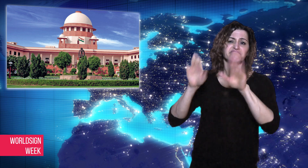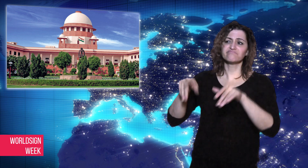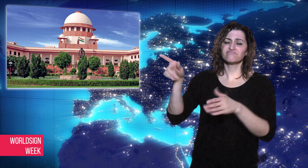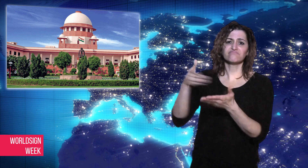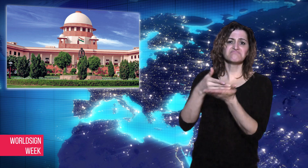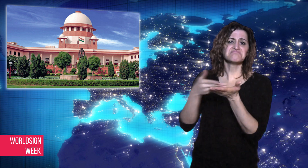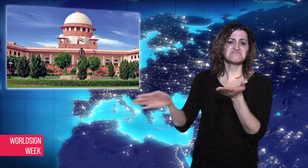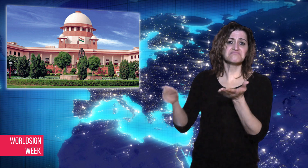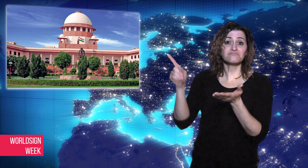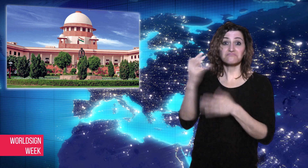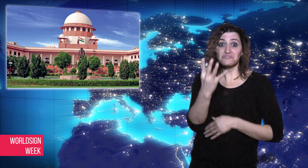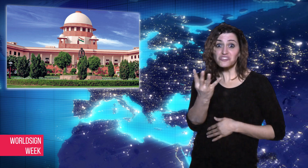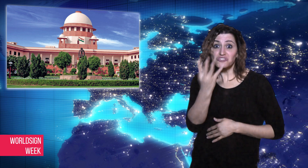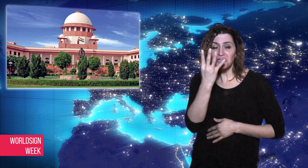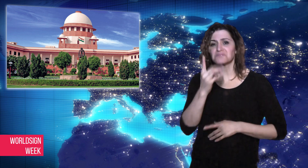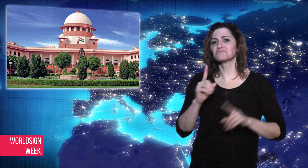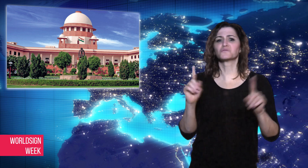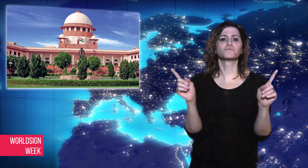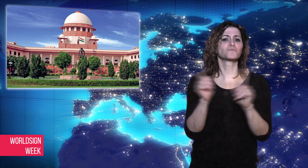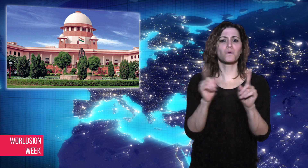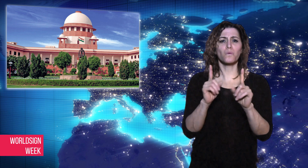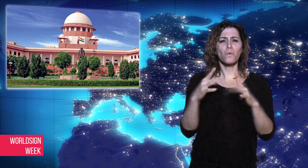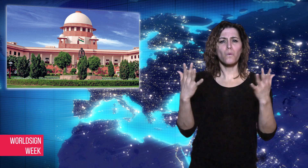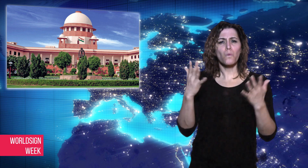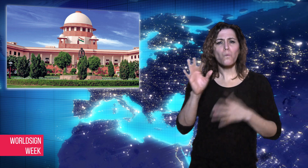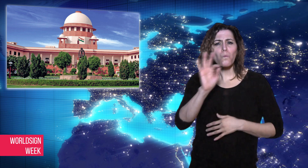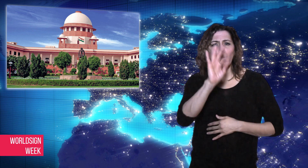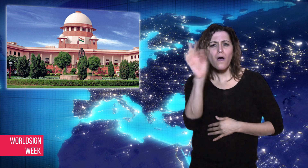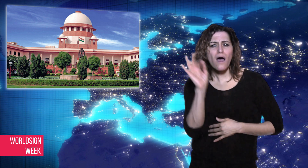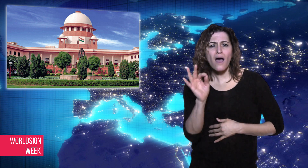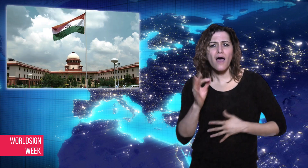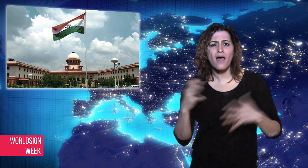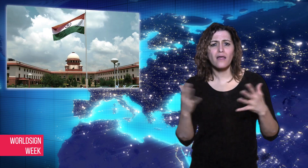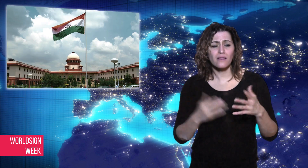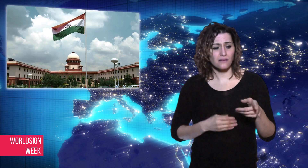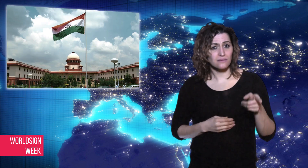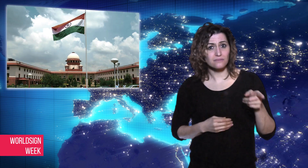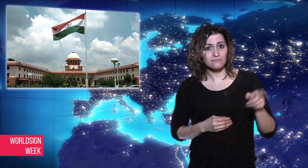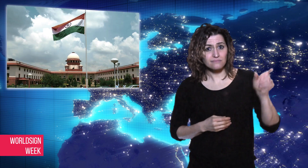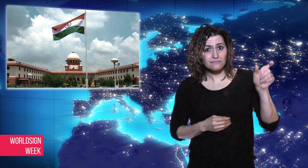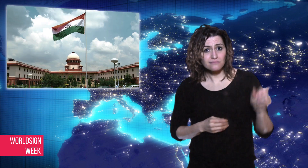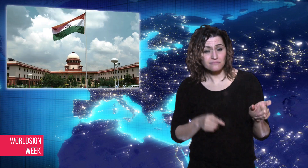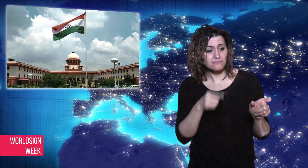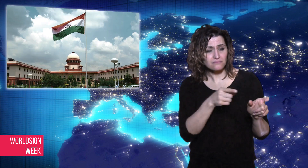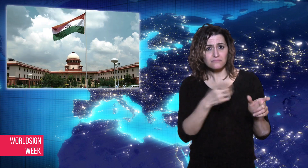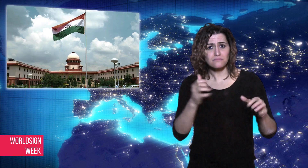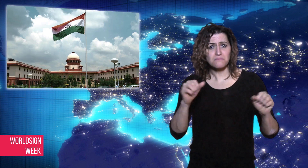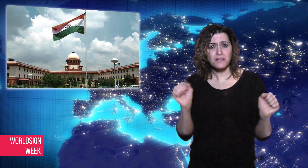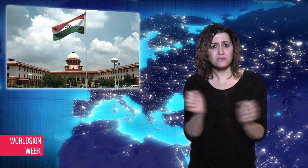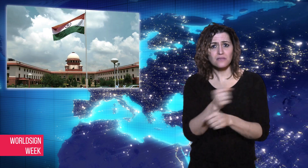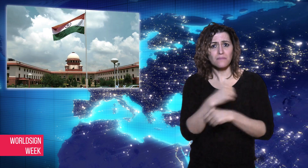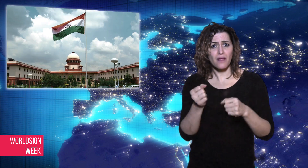Supreme Court ruled that the accused